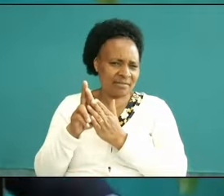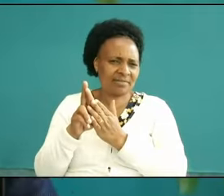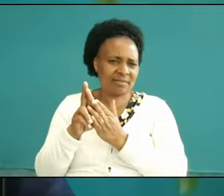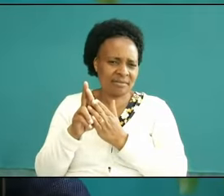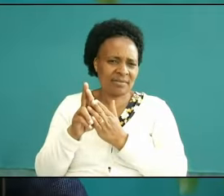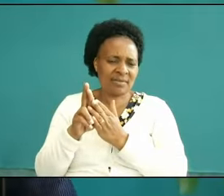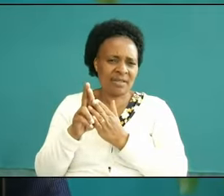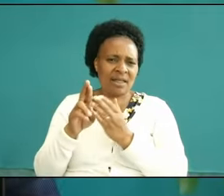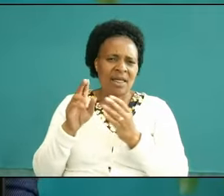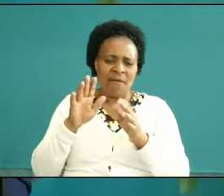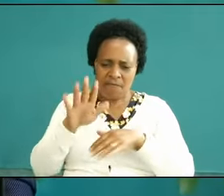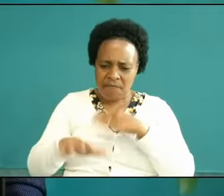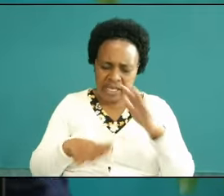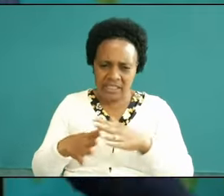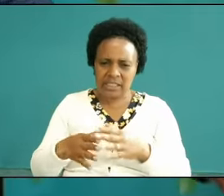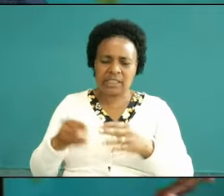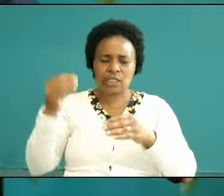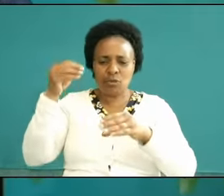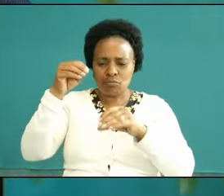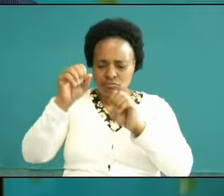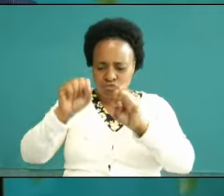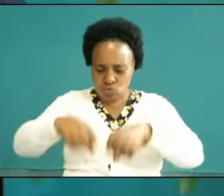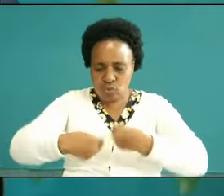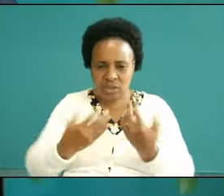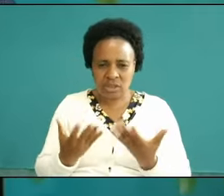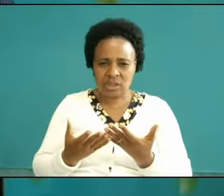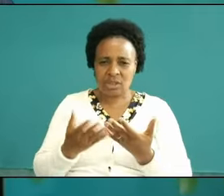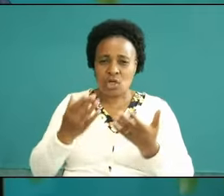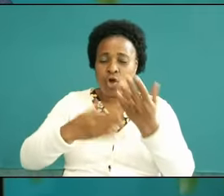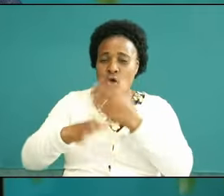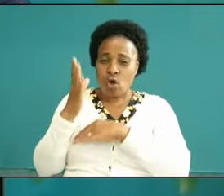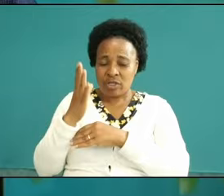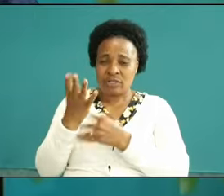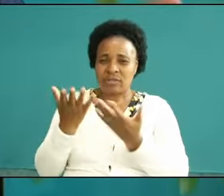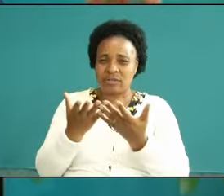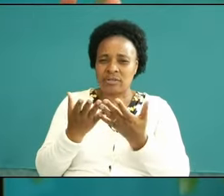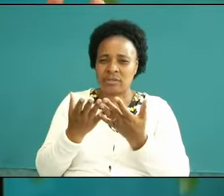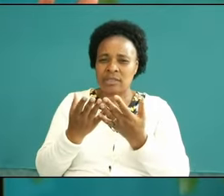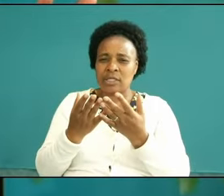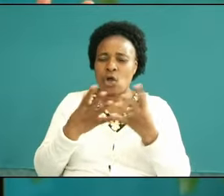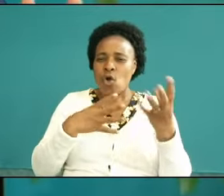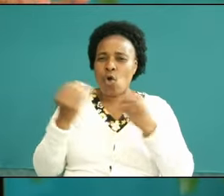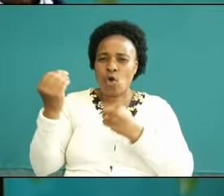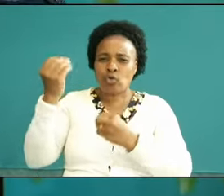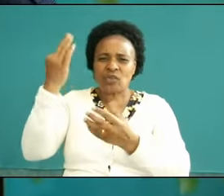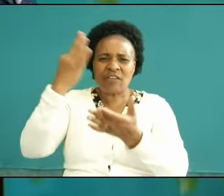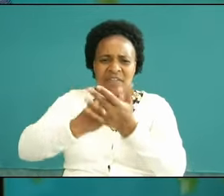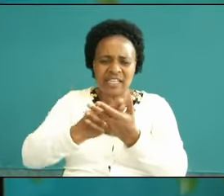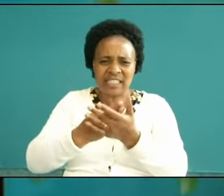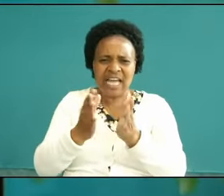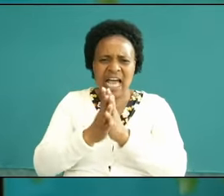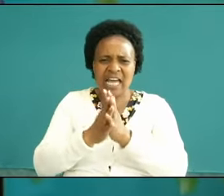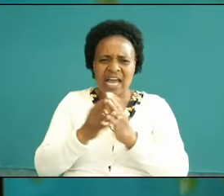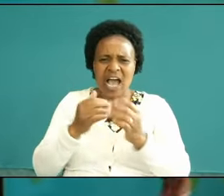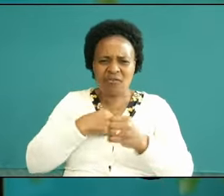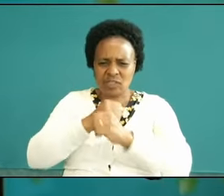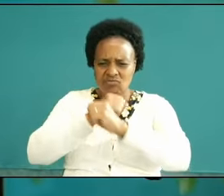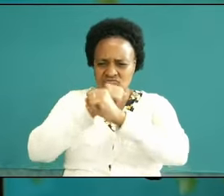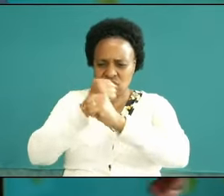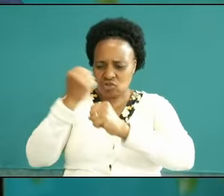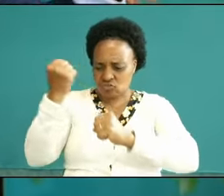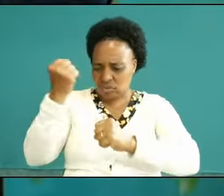the feet and put on the shoes of God for peace go to your faith and have a shield in your botle go